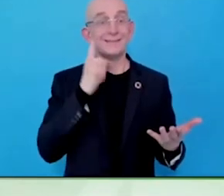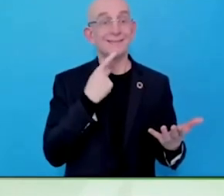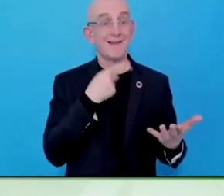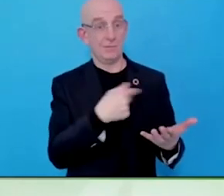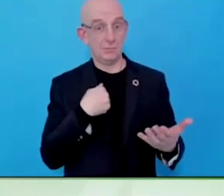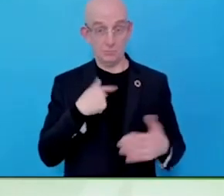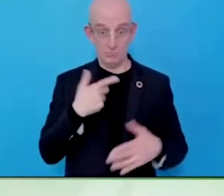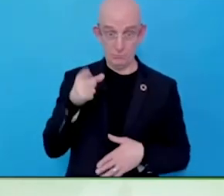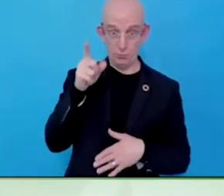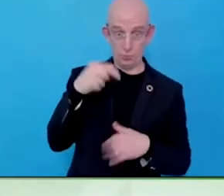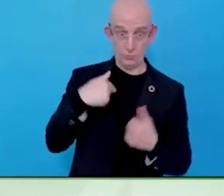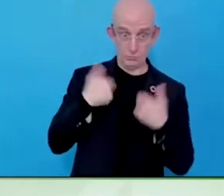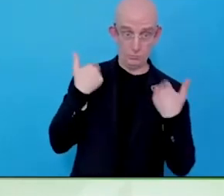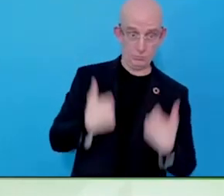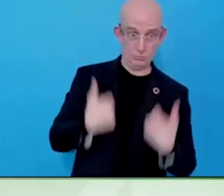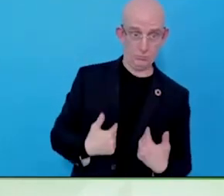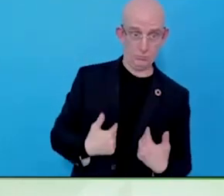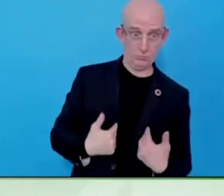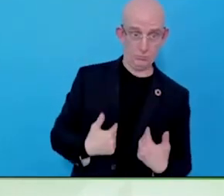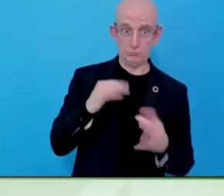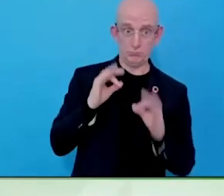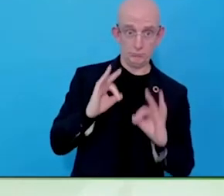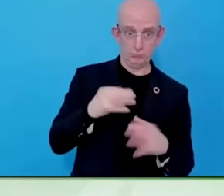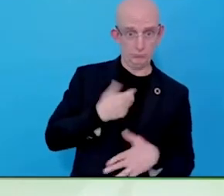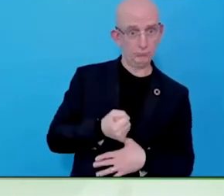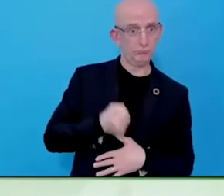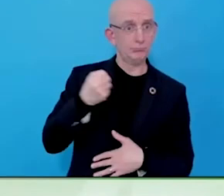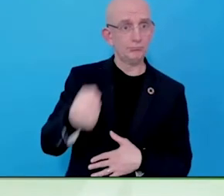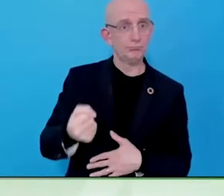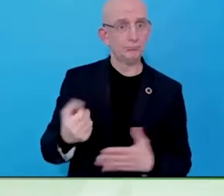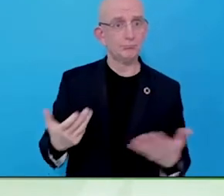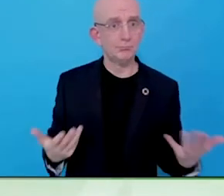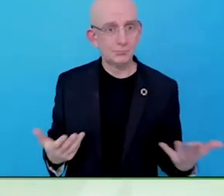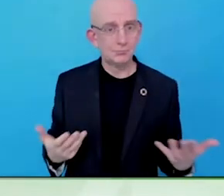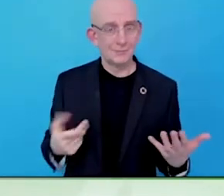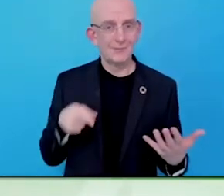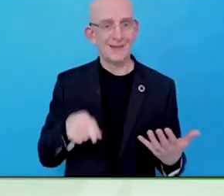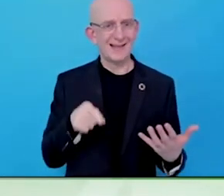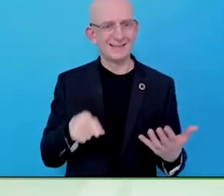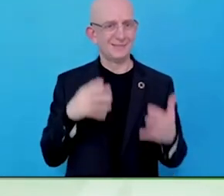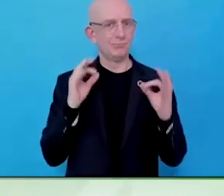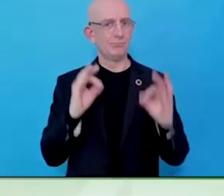on jobs, they are missing a trick if they don't also help those